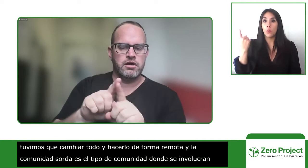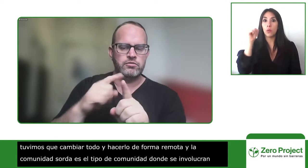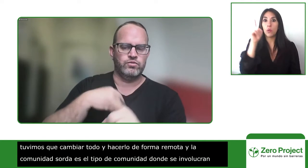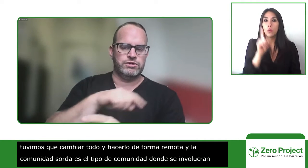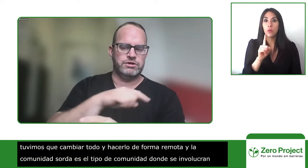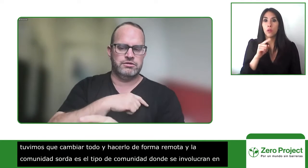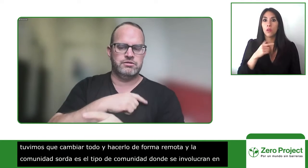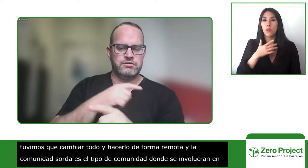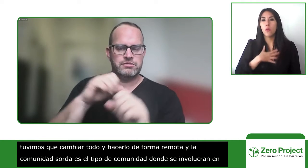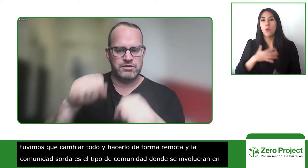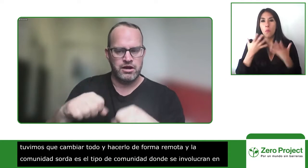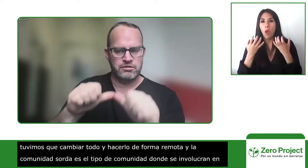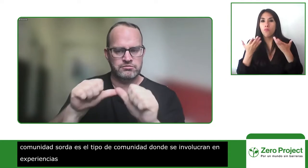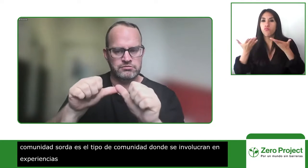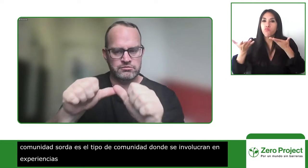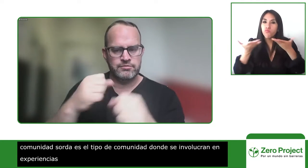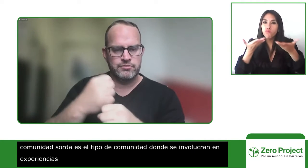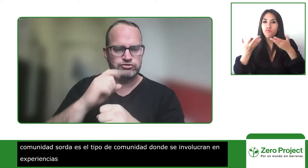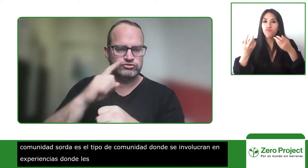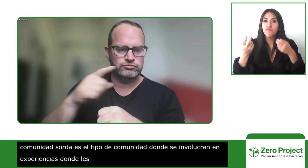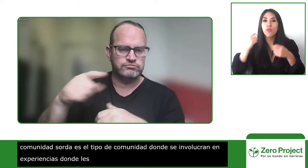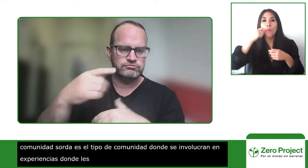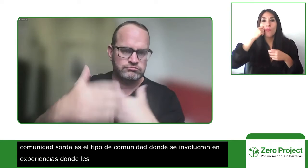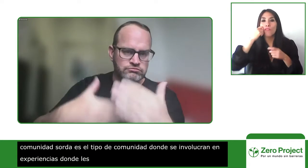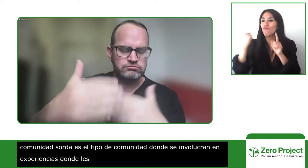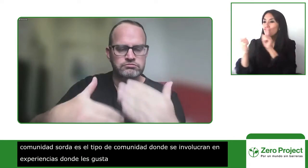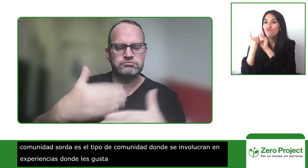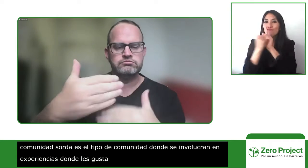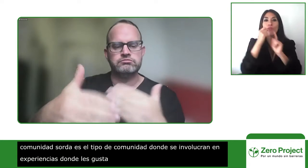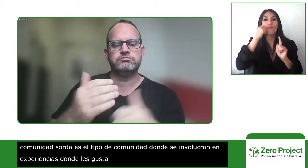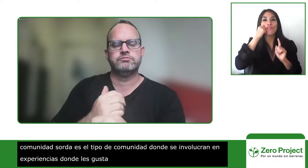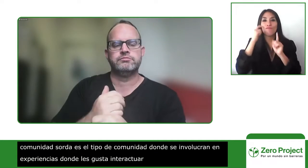therefore we also had to meet work more frequently and we had to have more